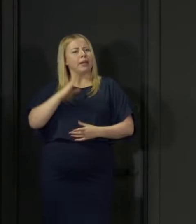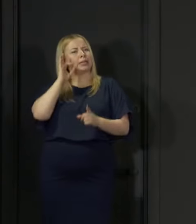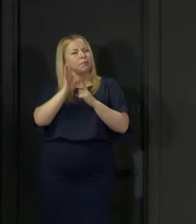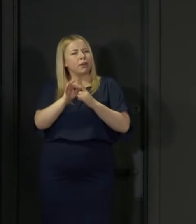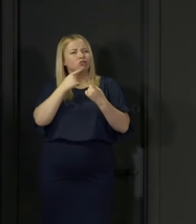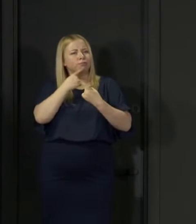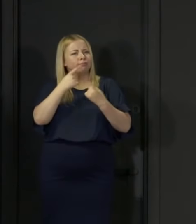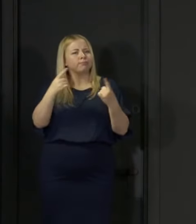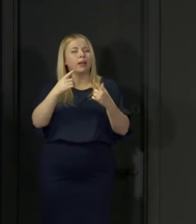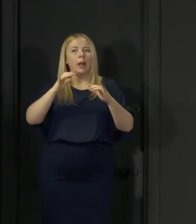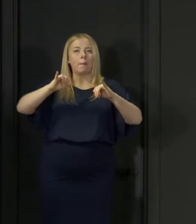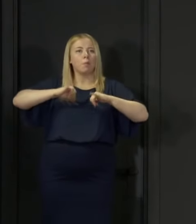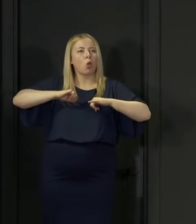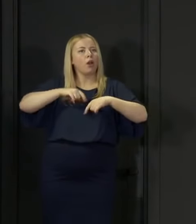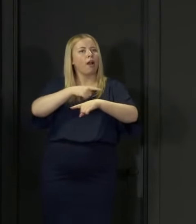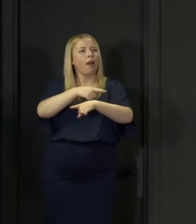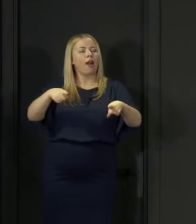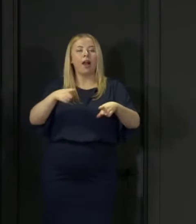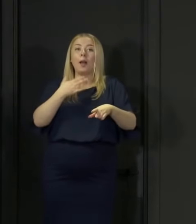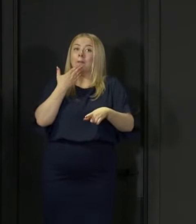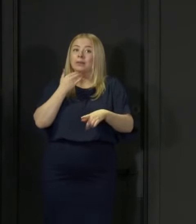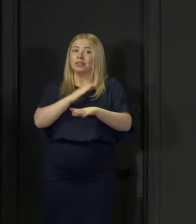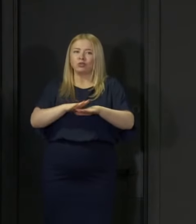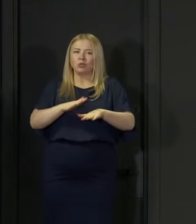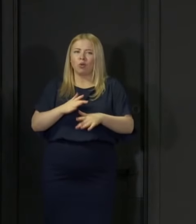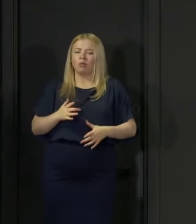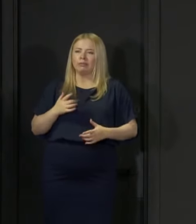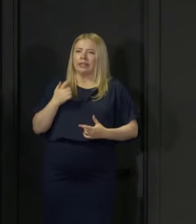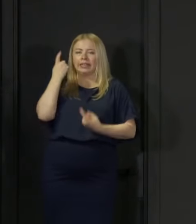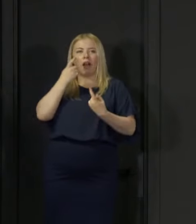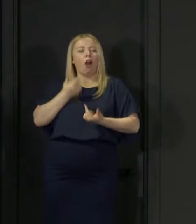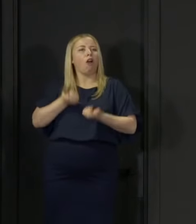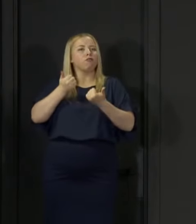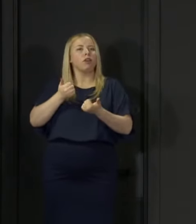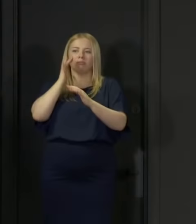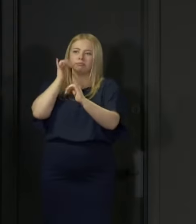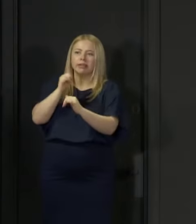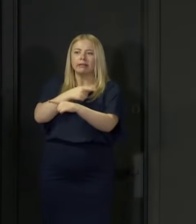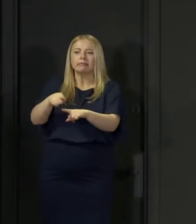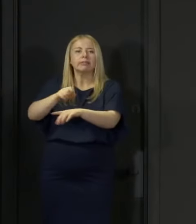Please don't think that testing any of your staff who are deemed to be close contacts